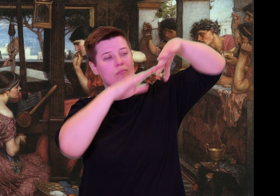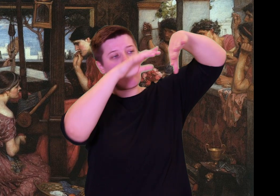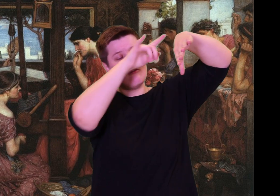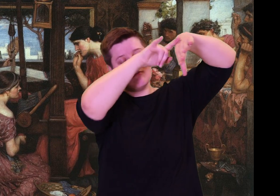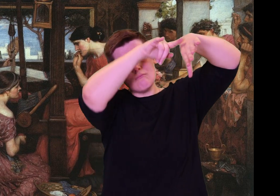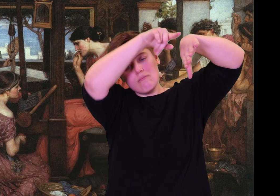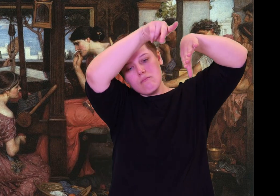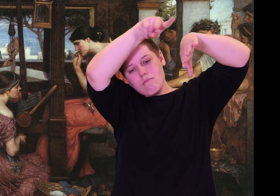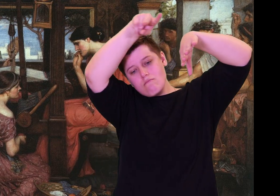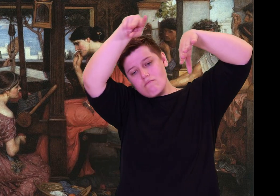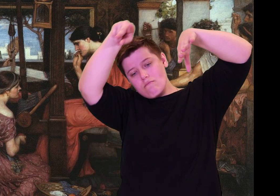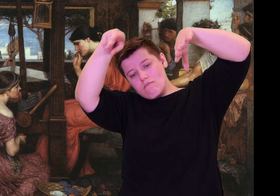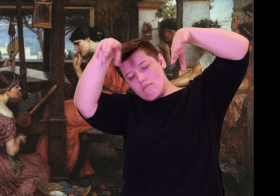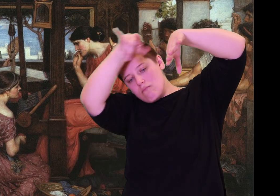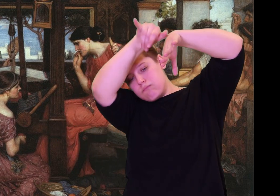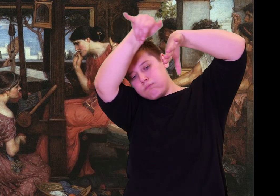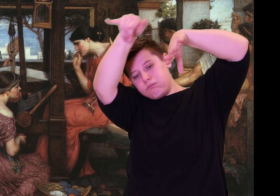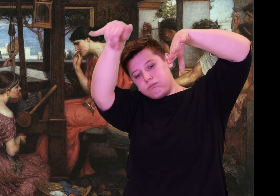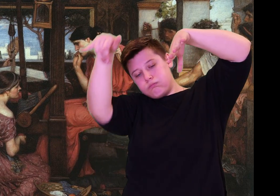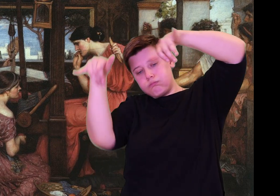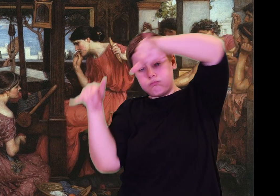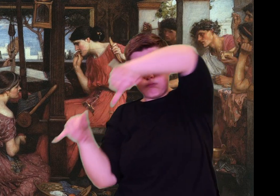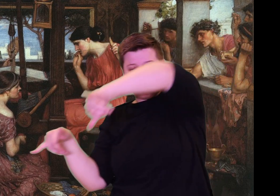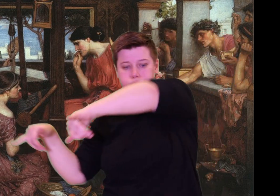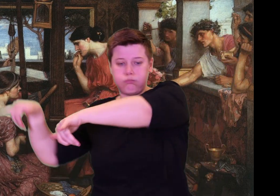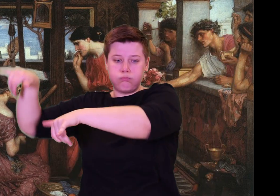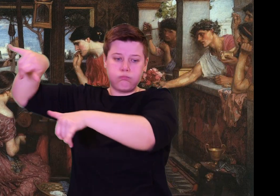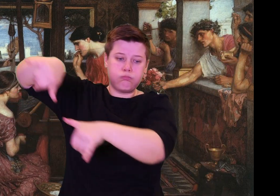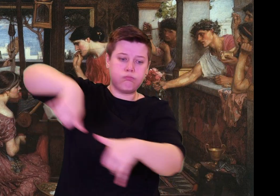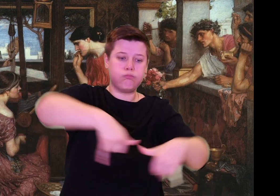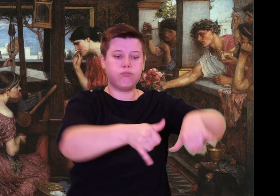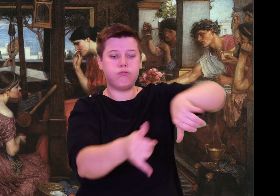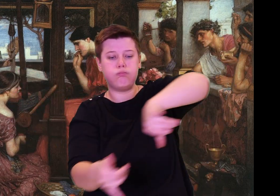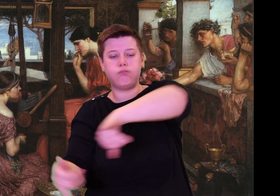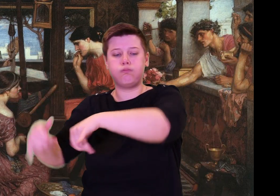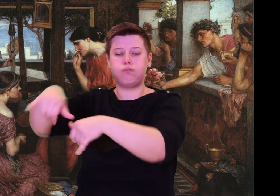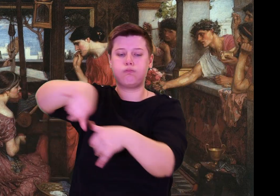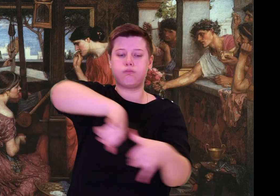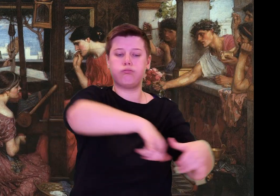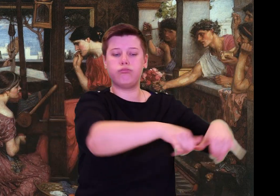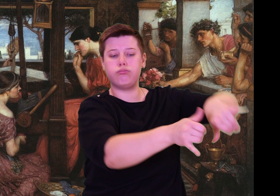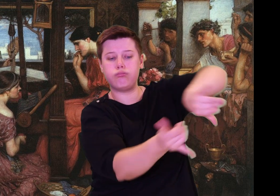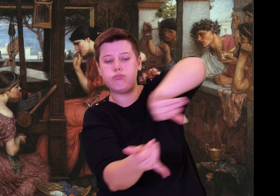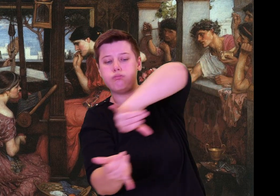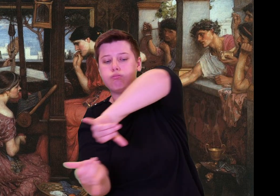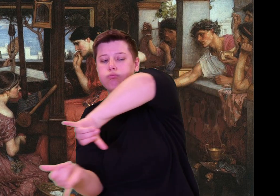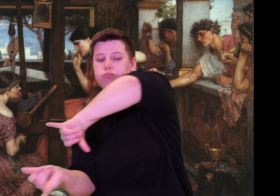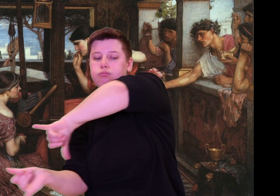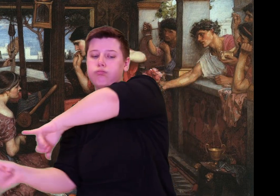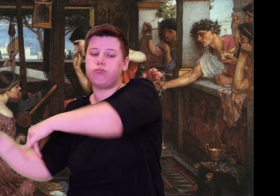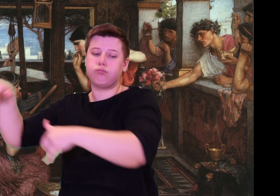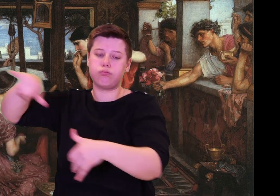Then to the right they flew, across the town. Everyone was astonished at the